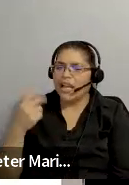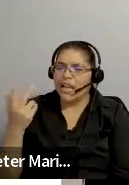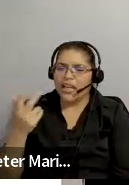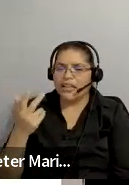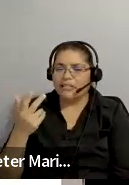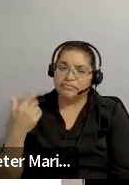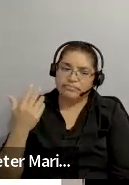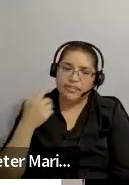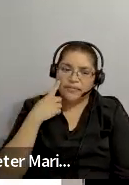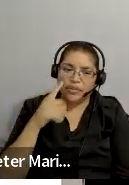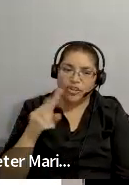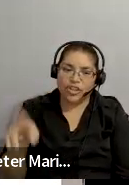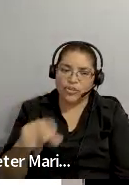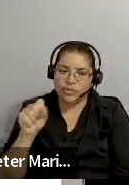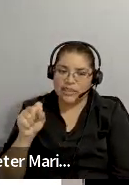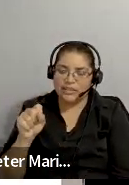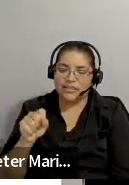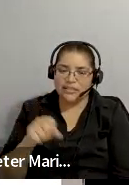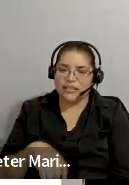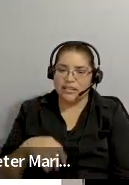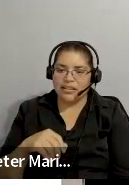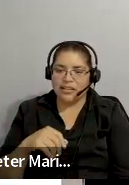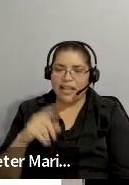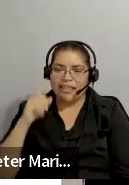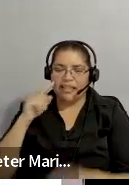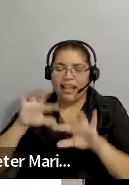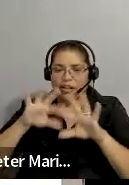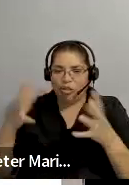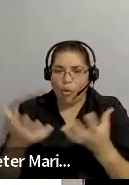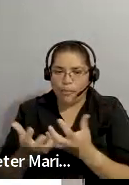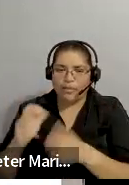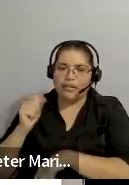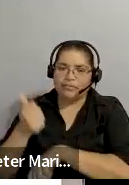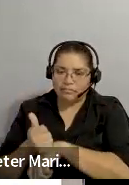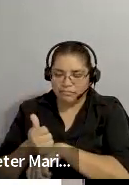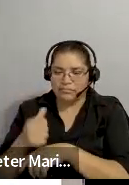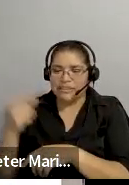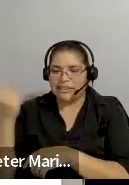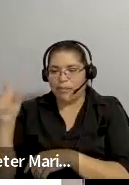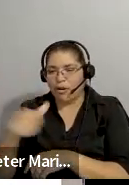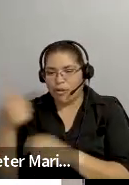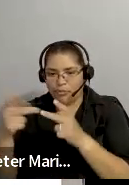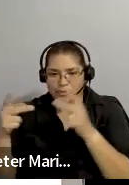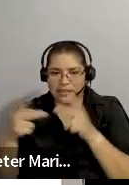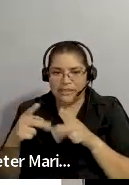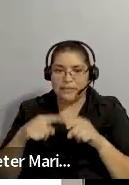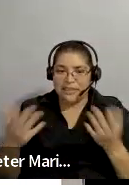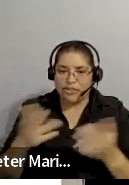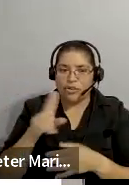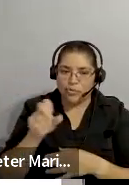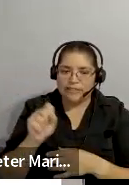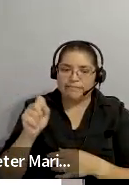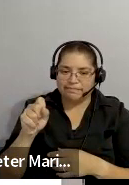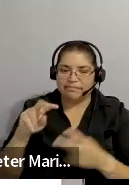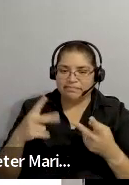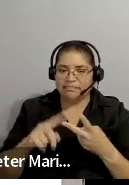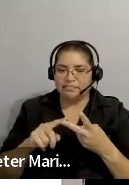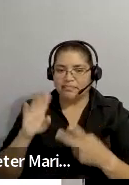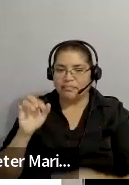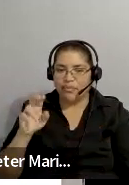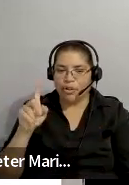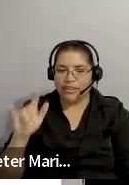: I want to say Berkeley.